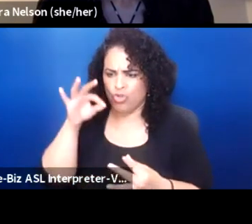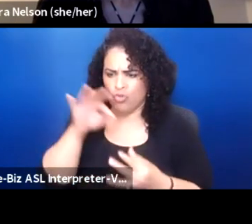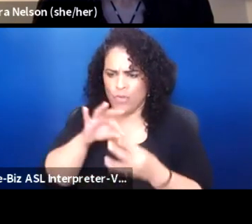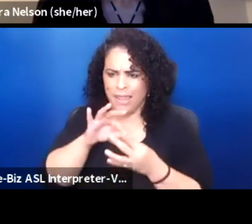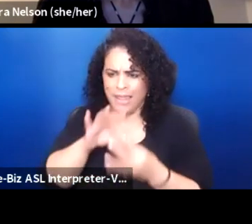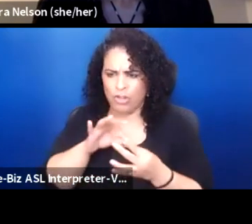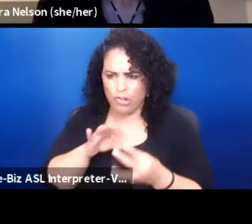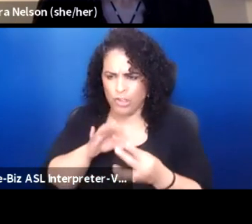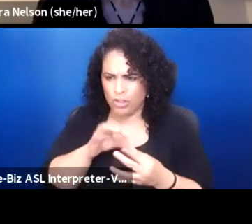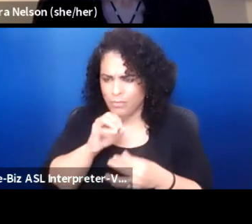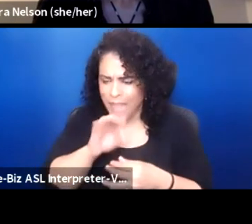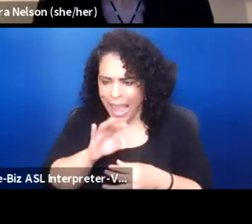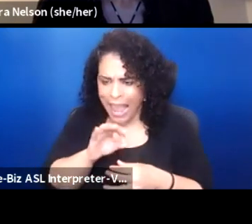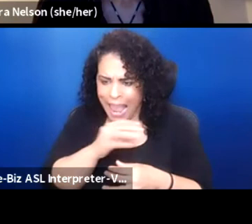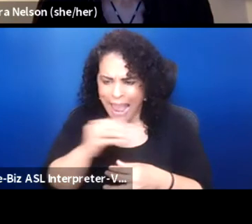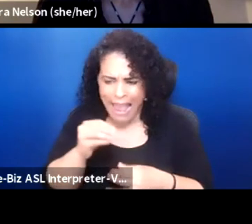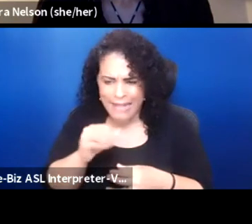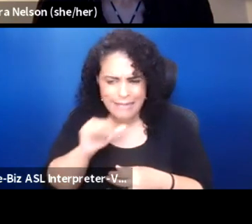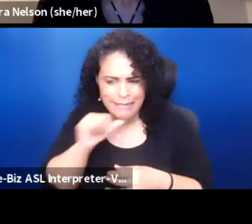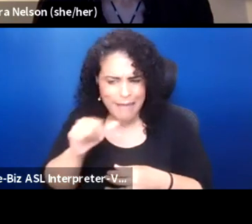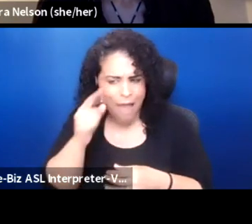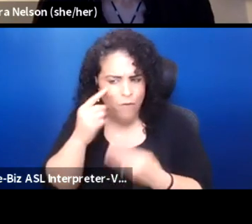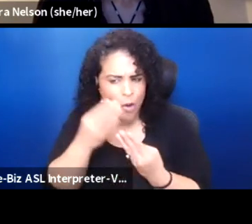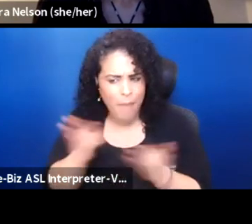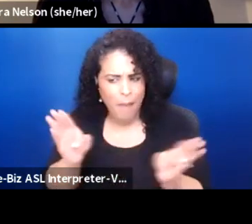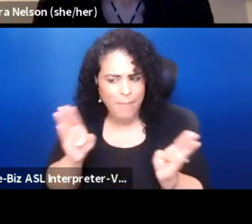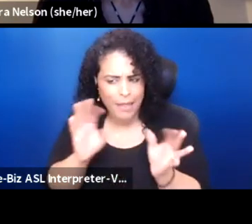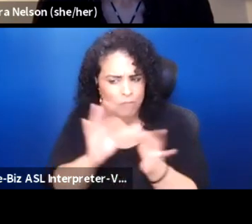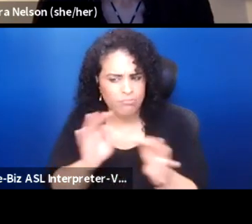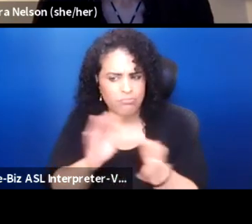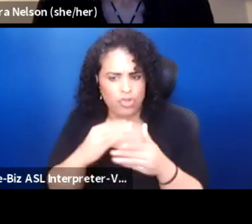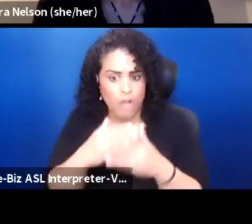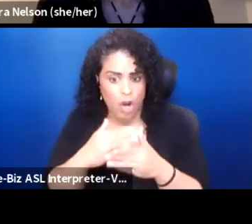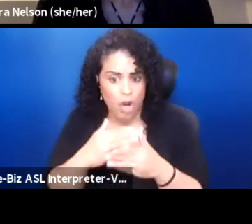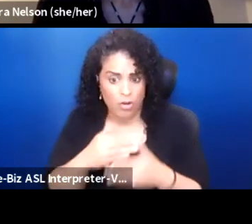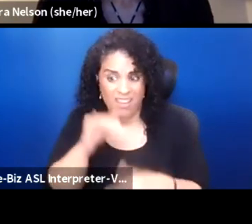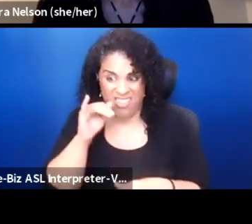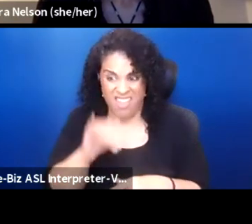and isn't for public sharing? Especially in the social media era